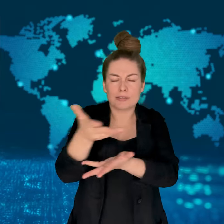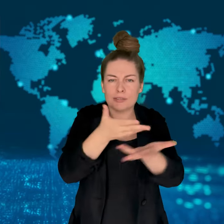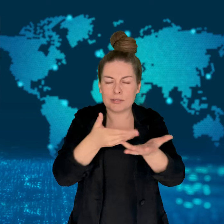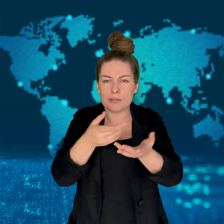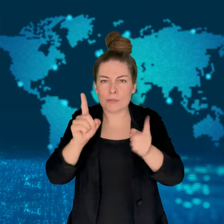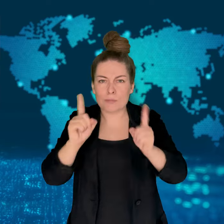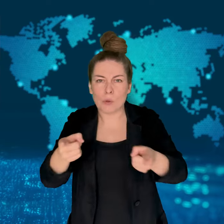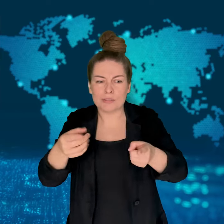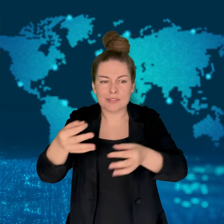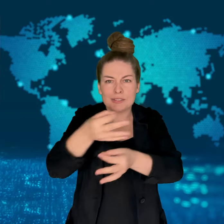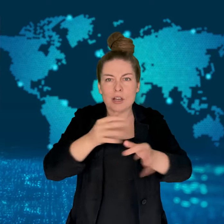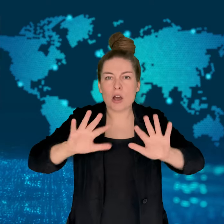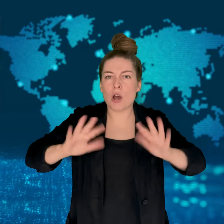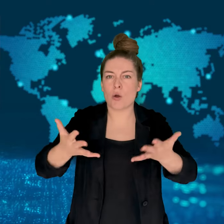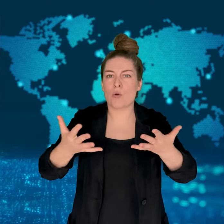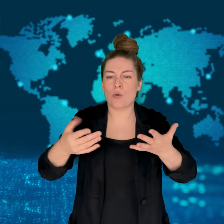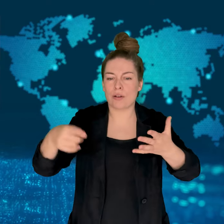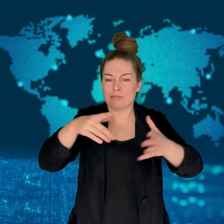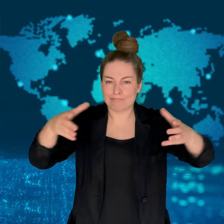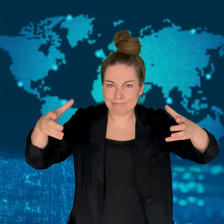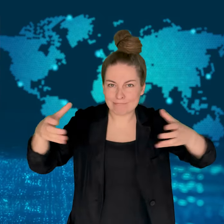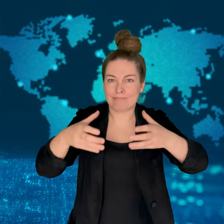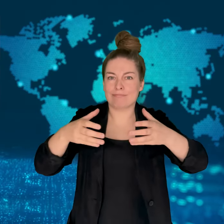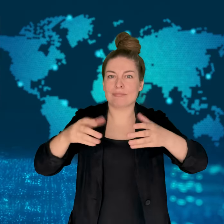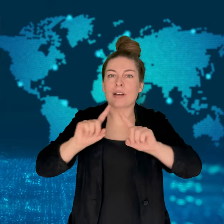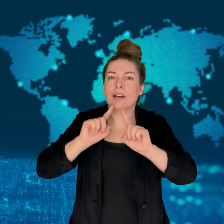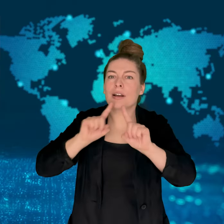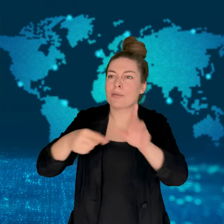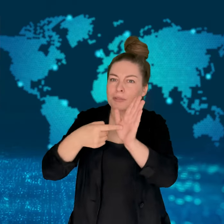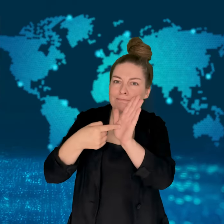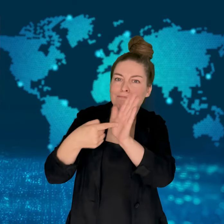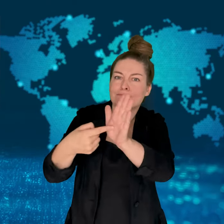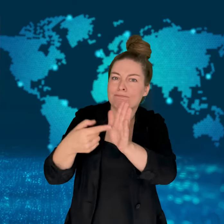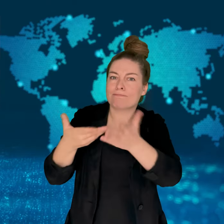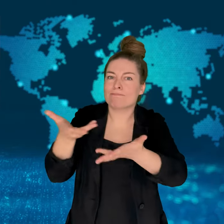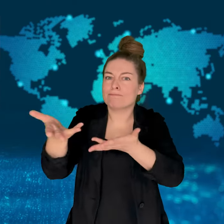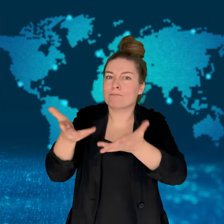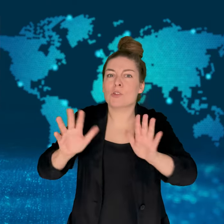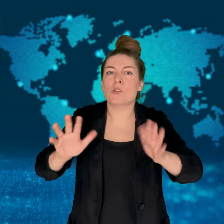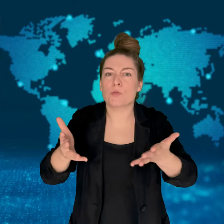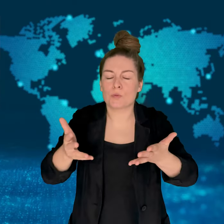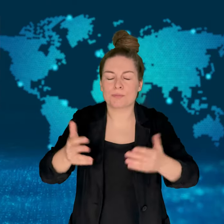determine their "united diplomatic response."